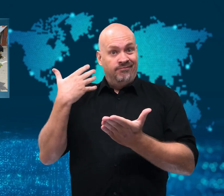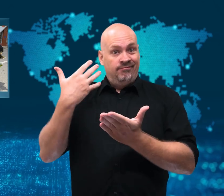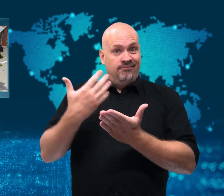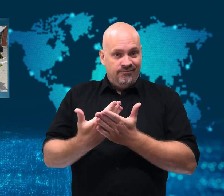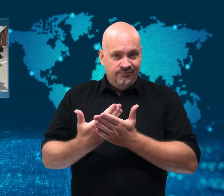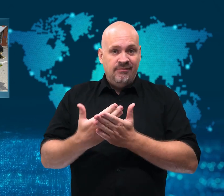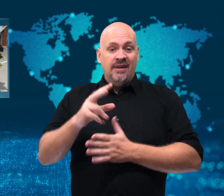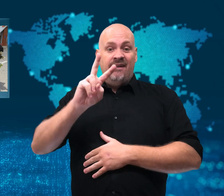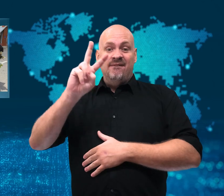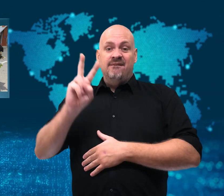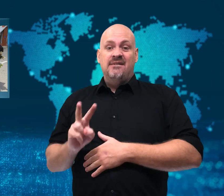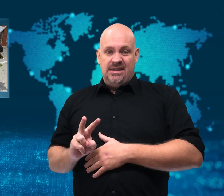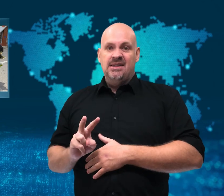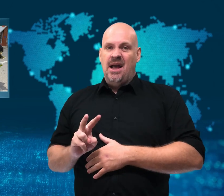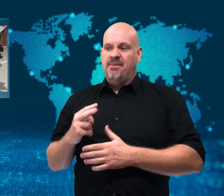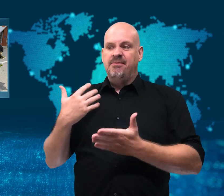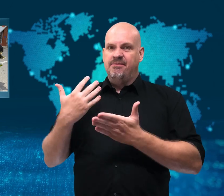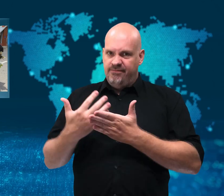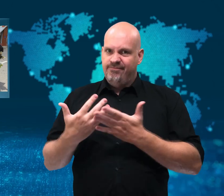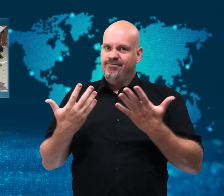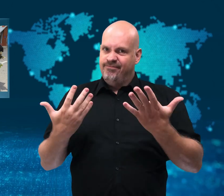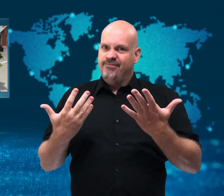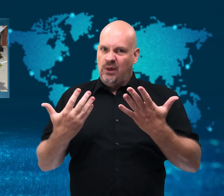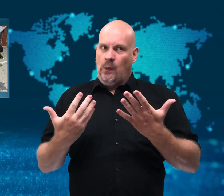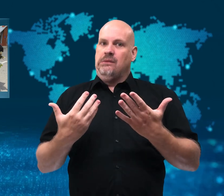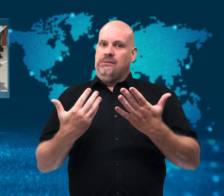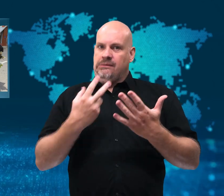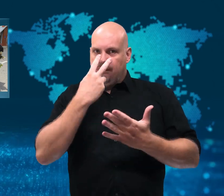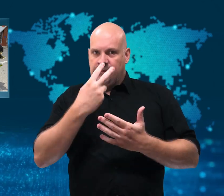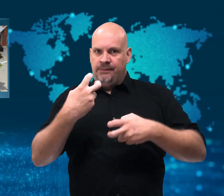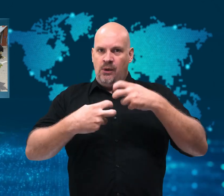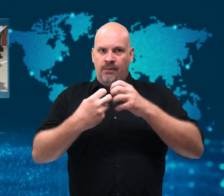Lately, like many countries,